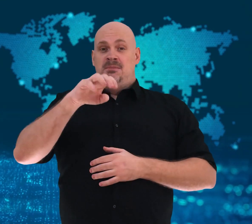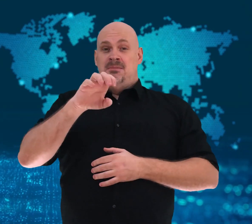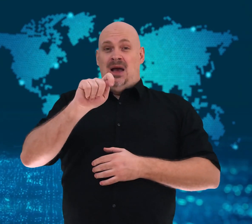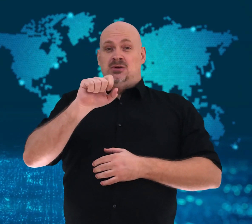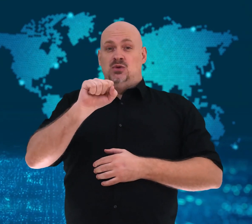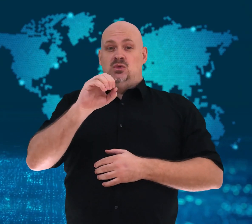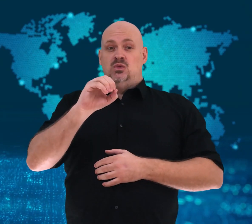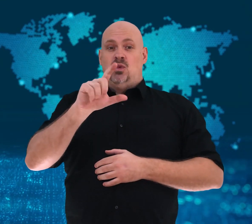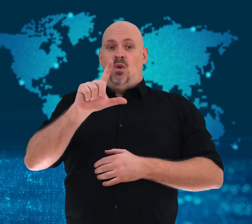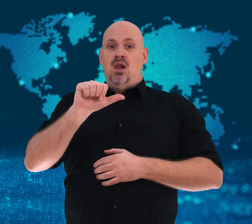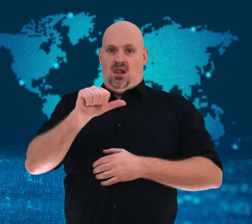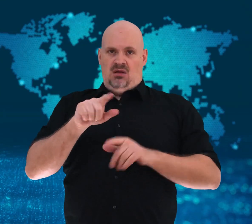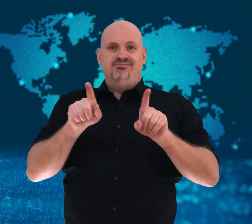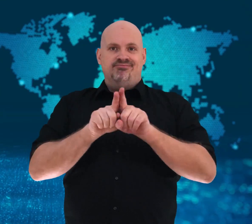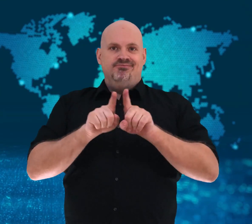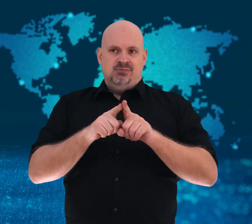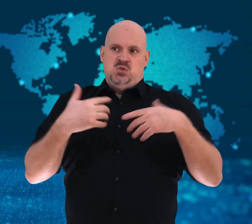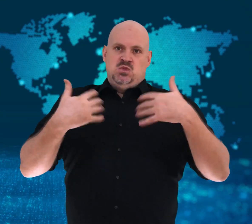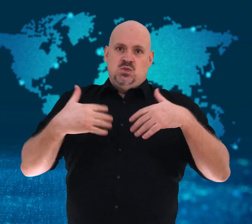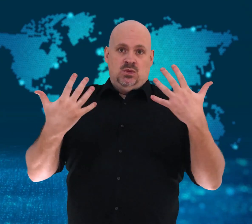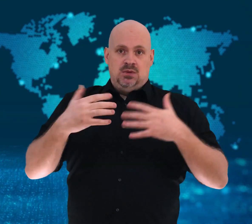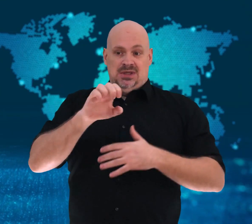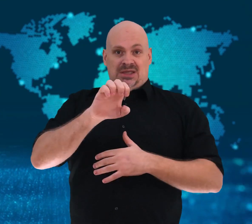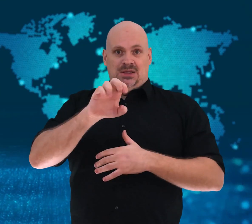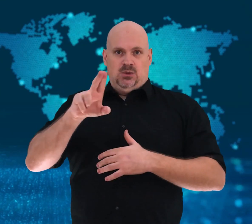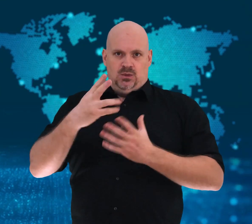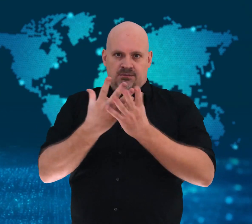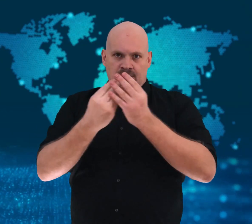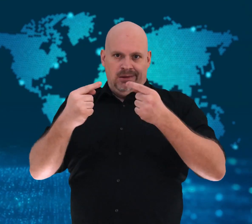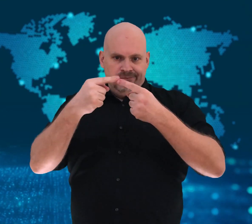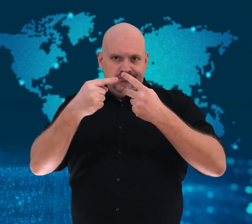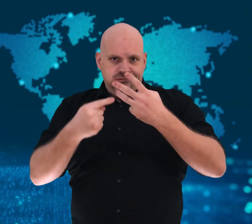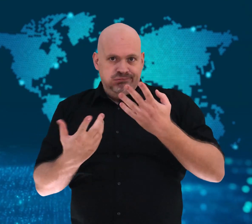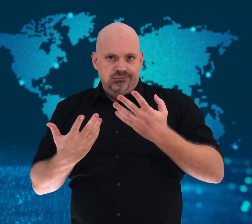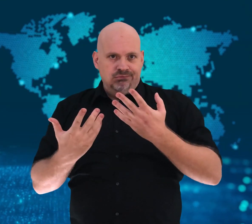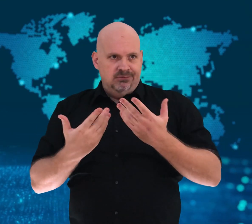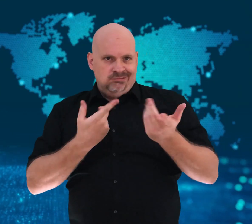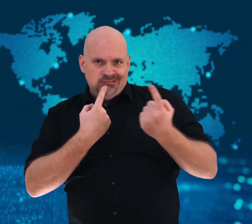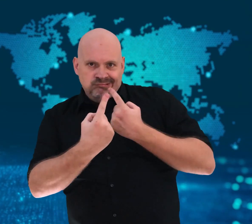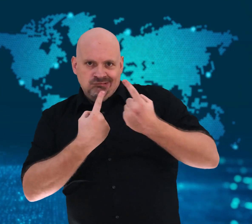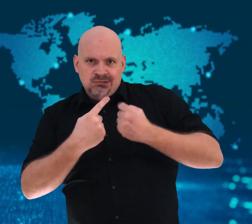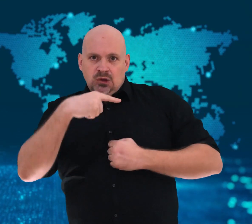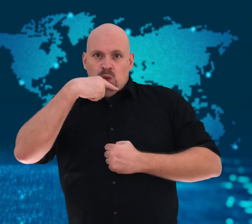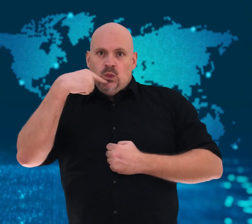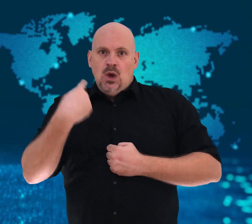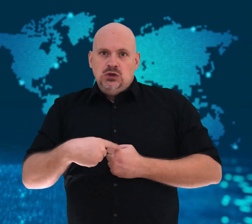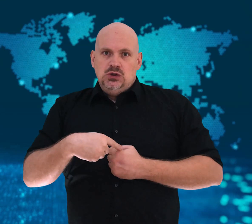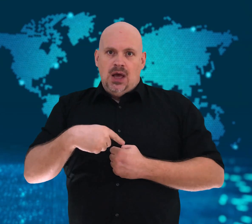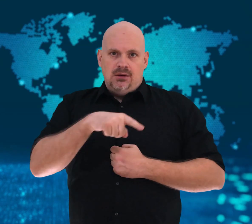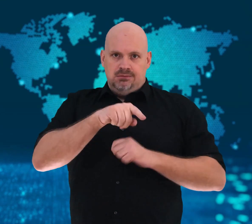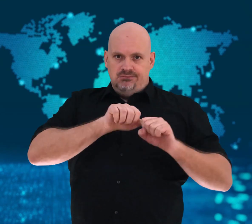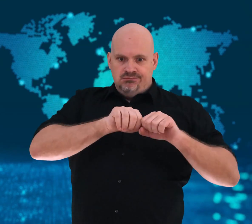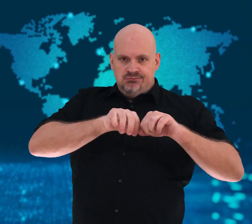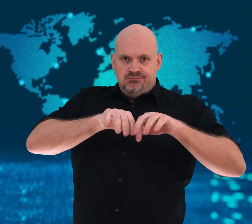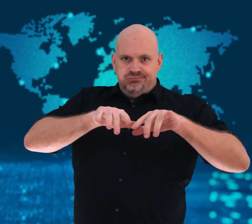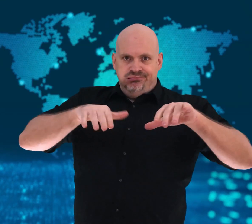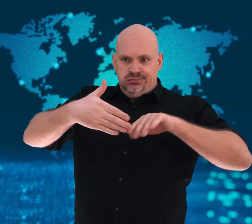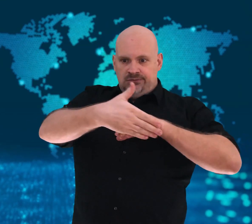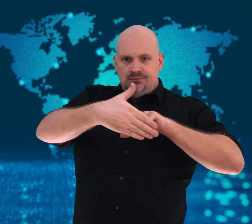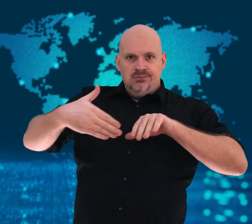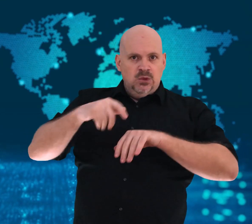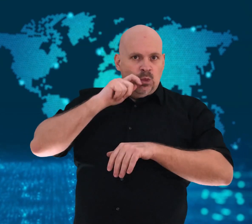Metsola takes lead as the EU decides how to deal with Russia’s